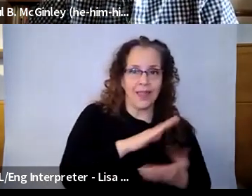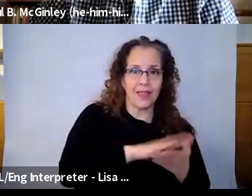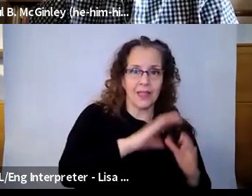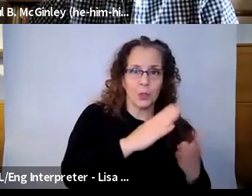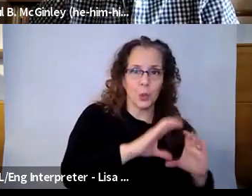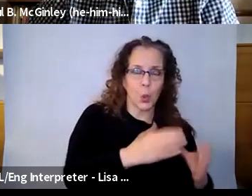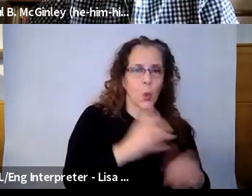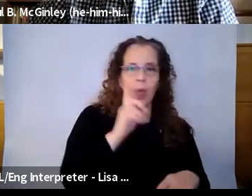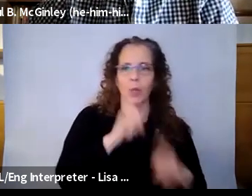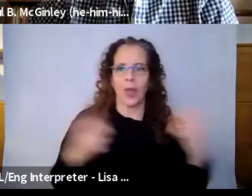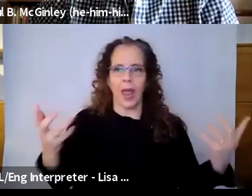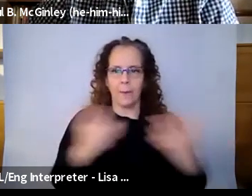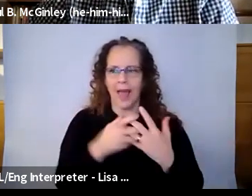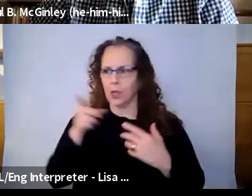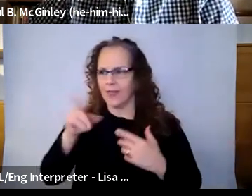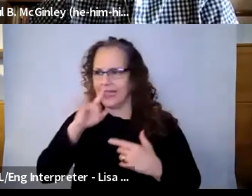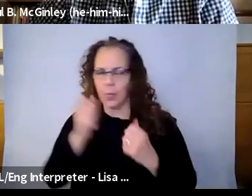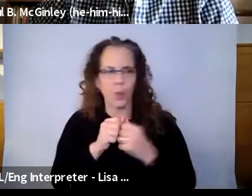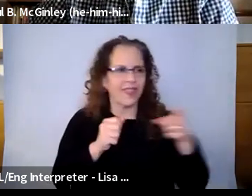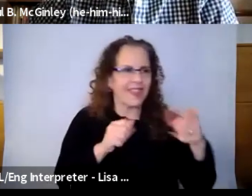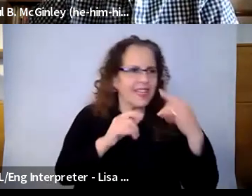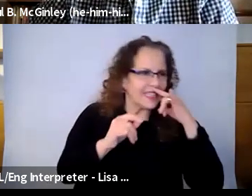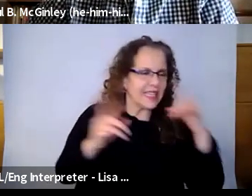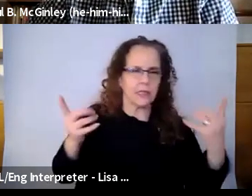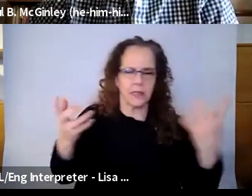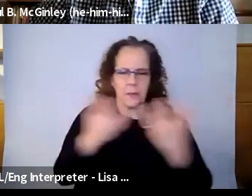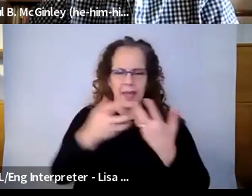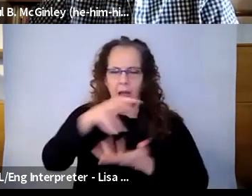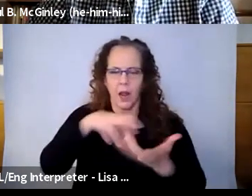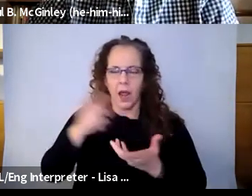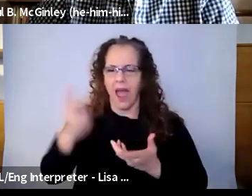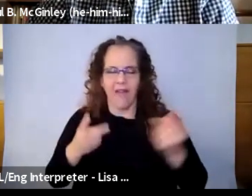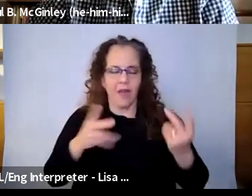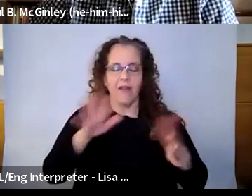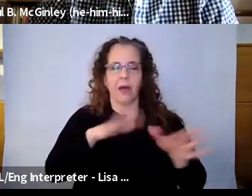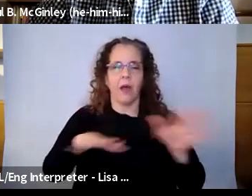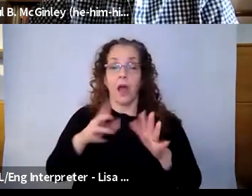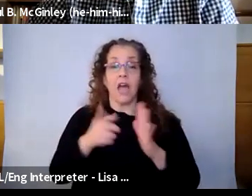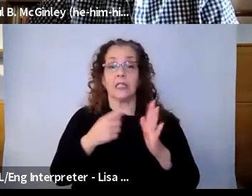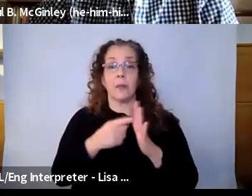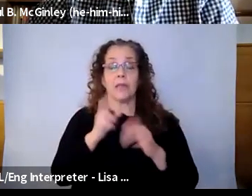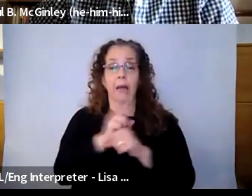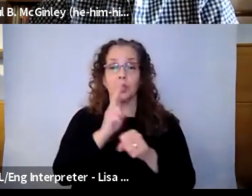kids, you know, because they're home and they're in school, or sometimes the artist comes in onto a smartboard, some kids